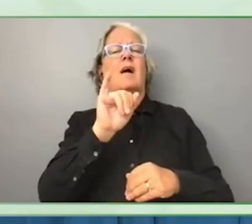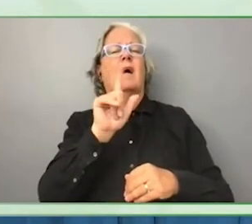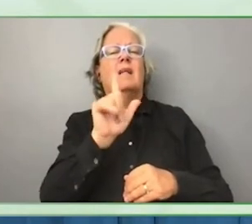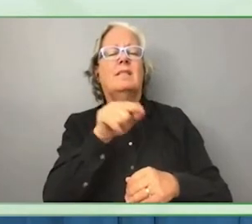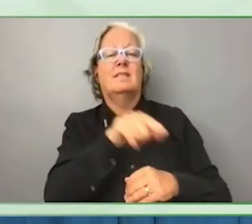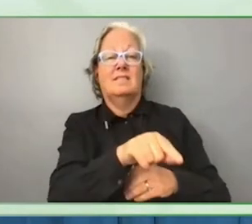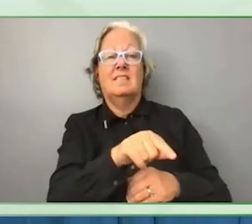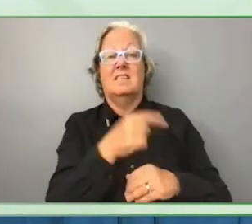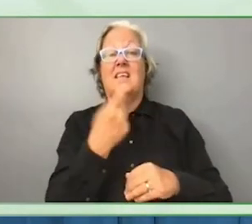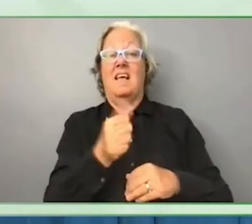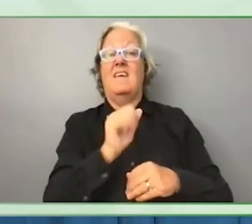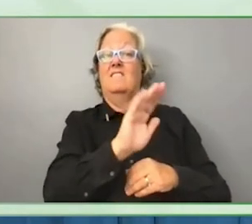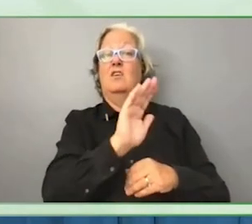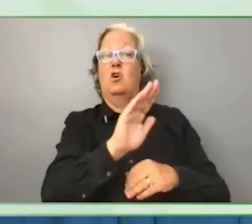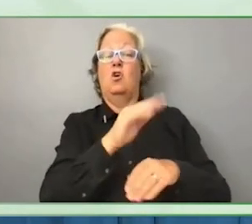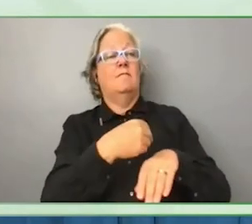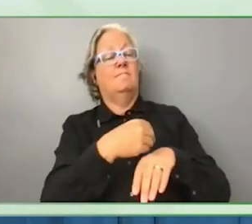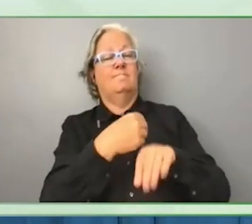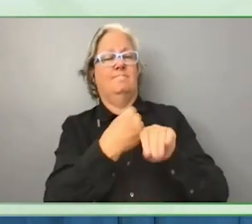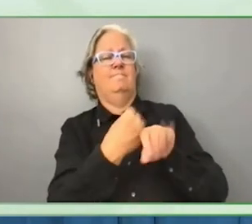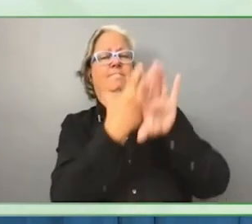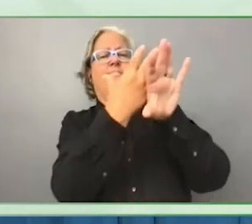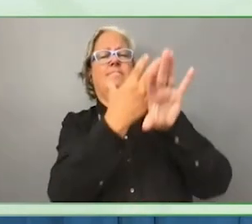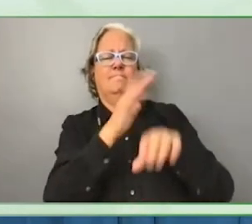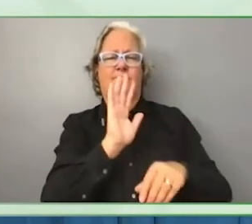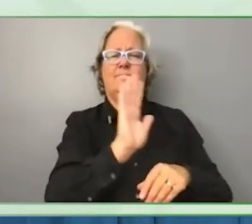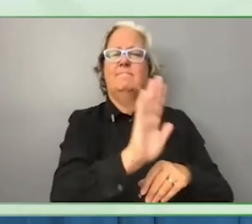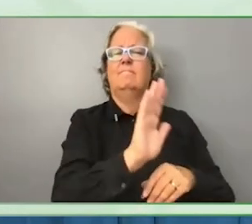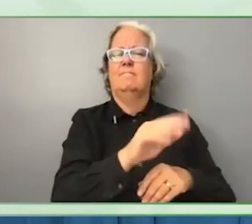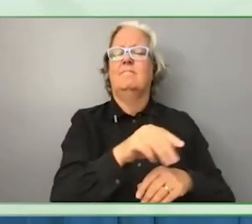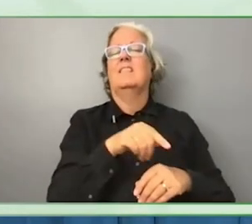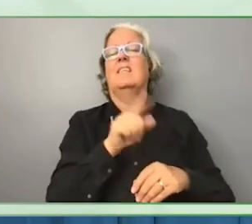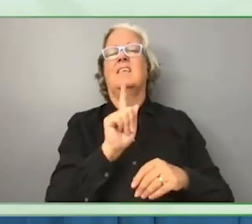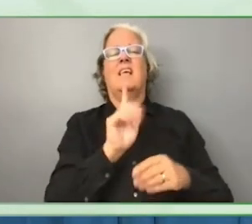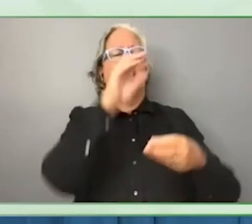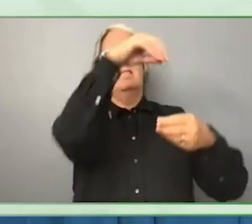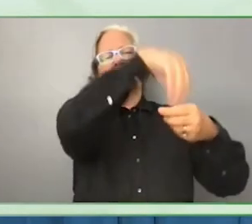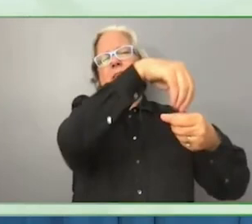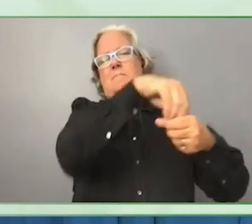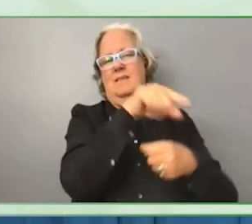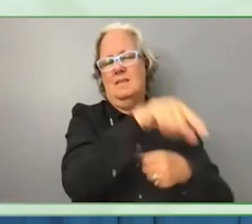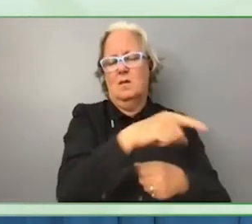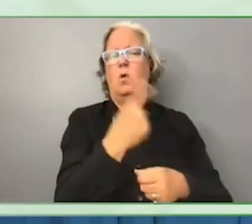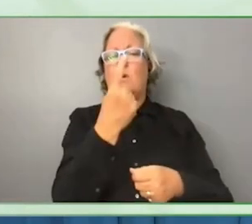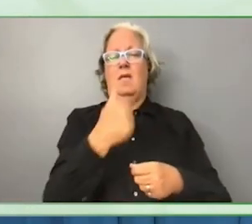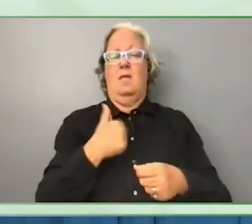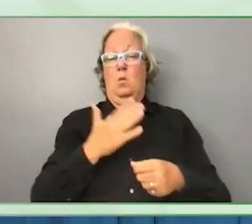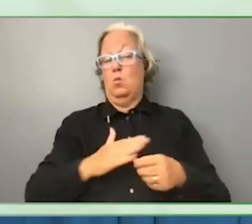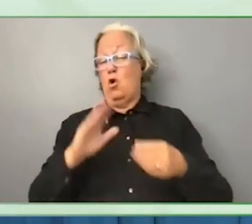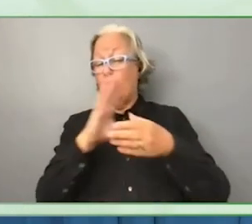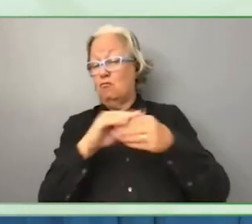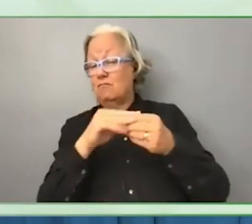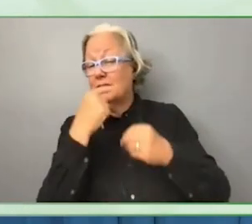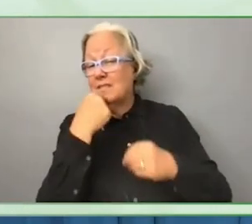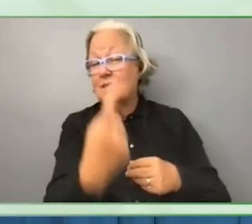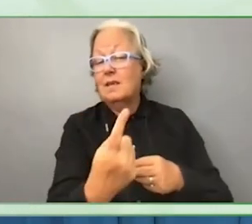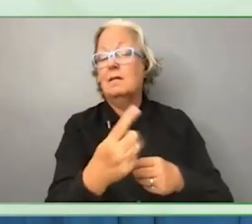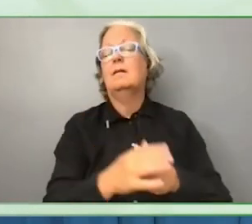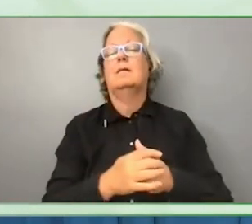One last message I wanted to share with you is along these past years